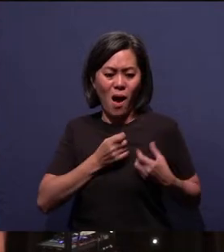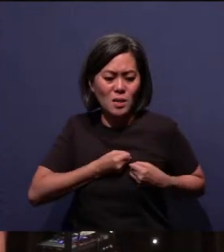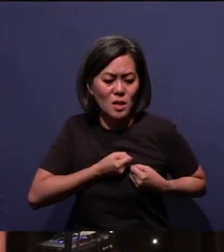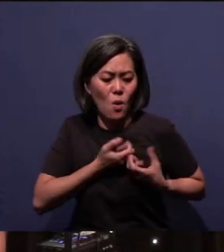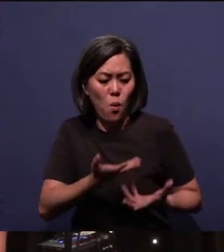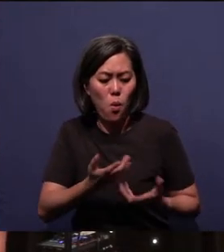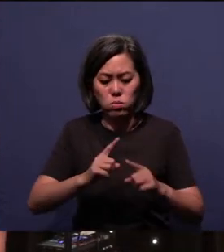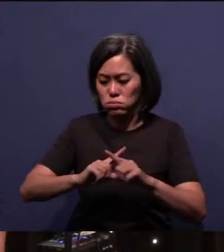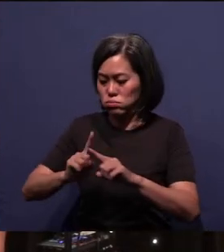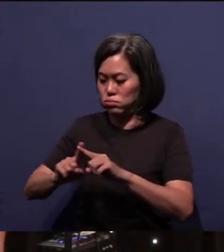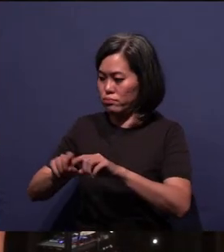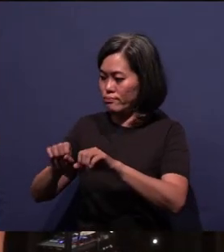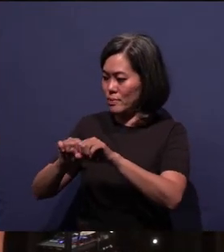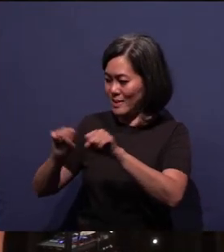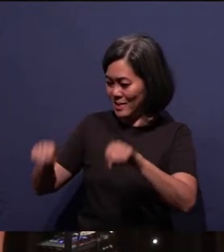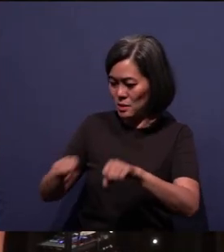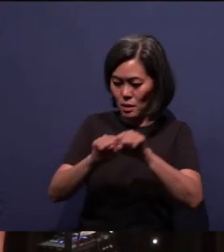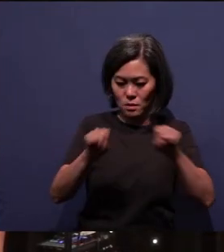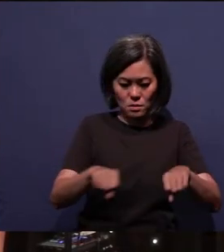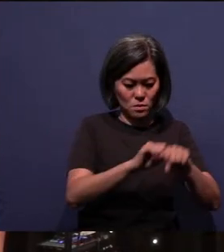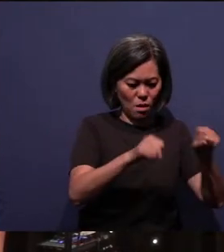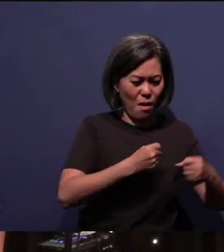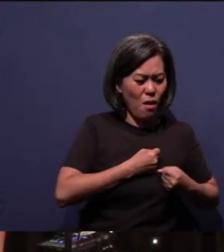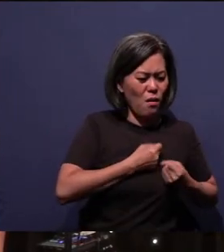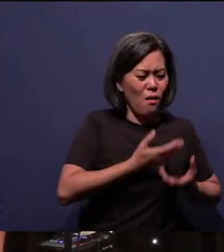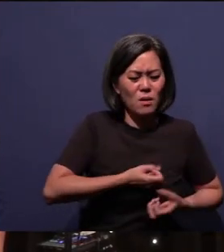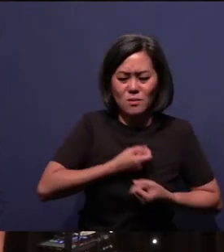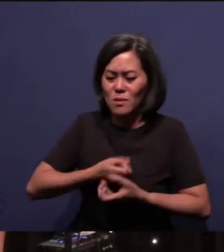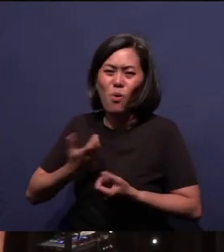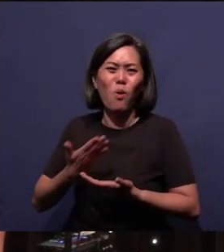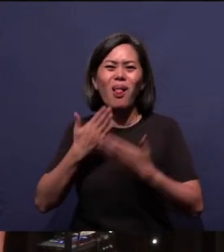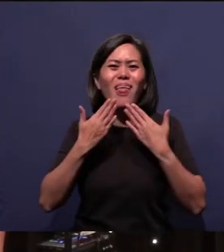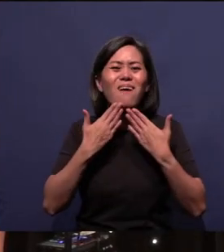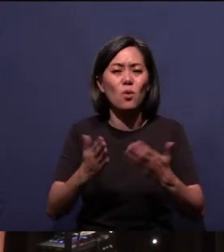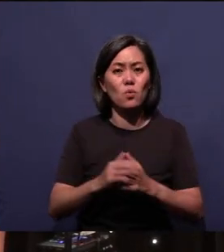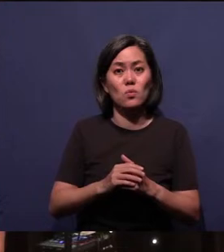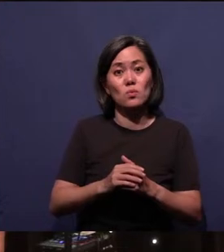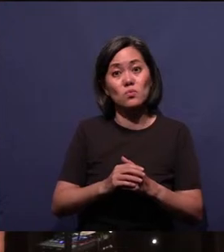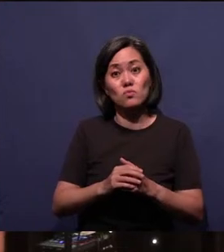And we're just so thankful. So here, guys, the video is ready.